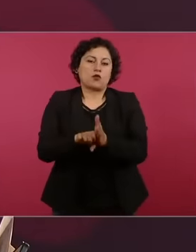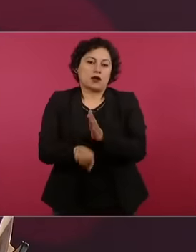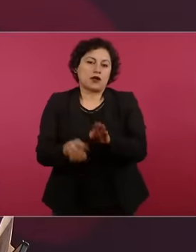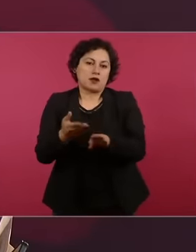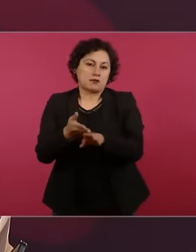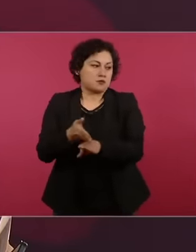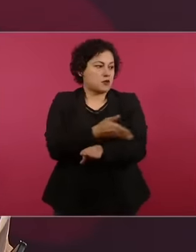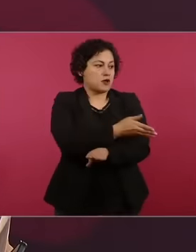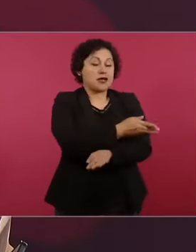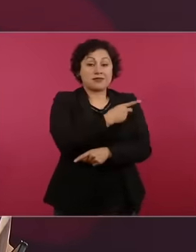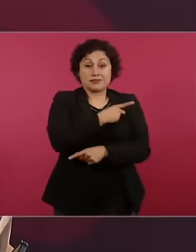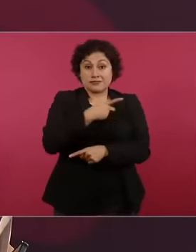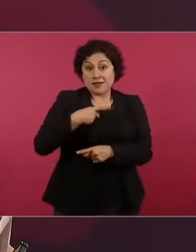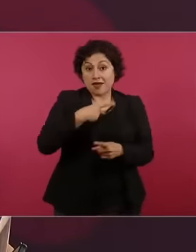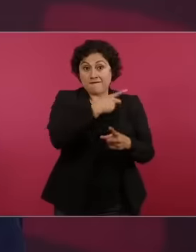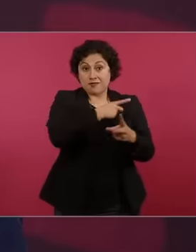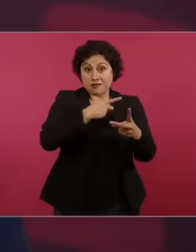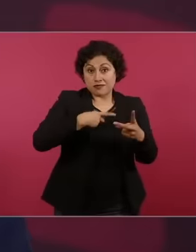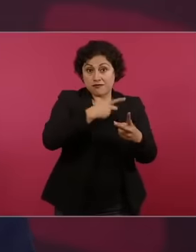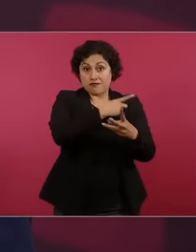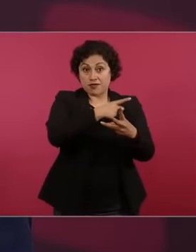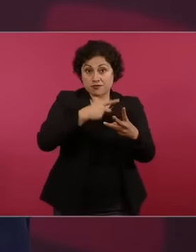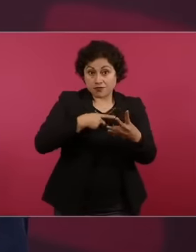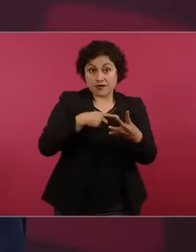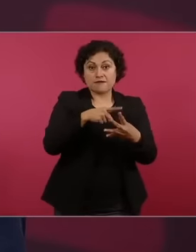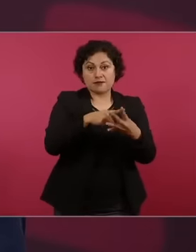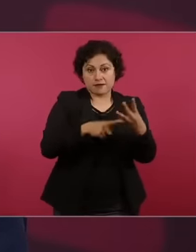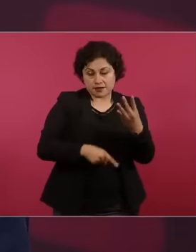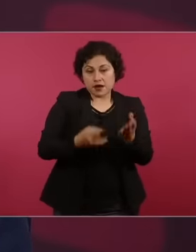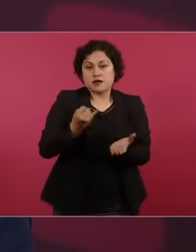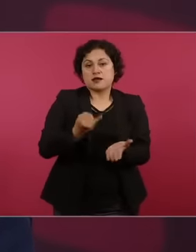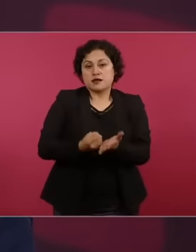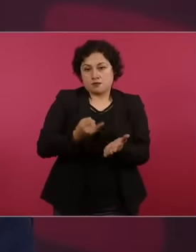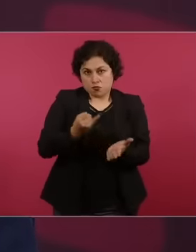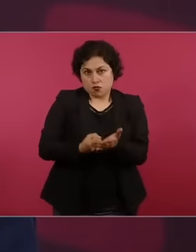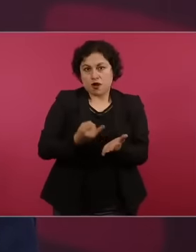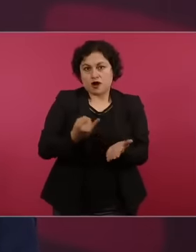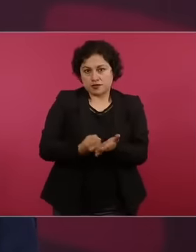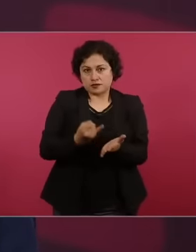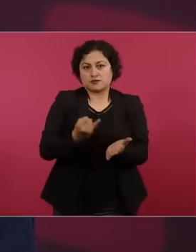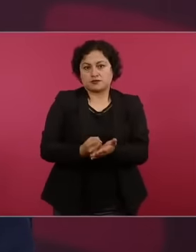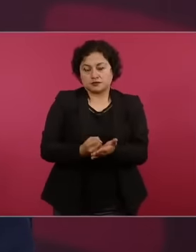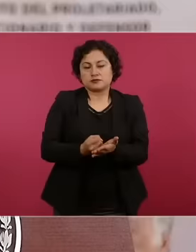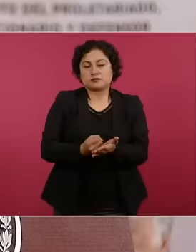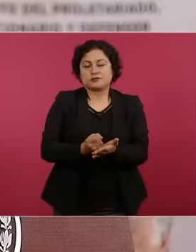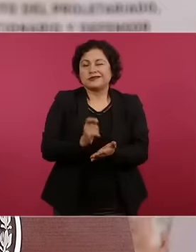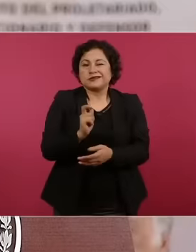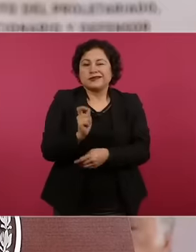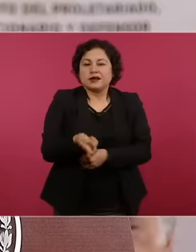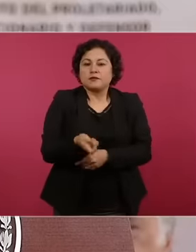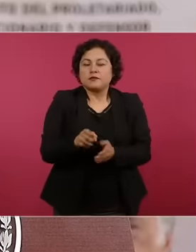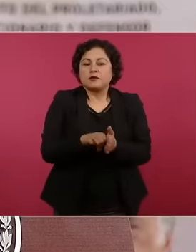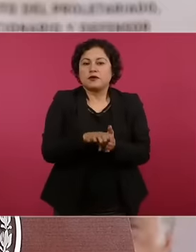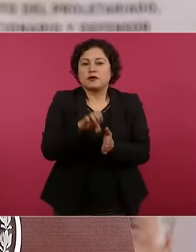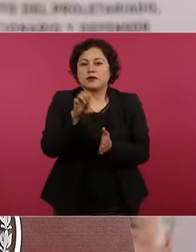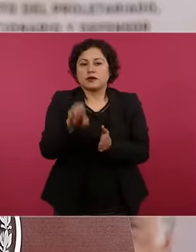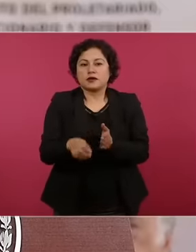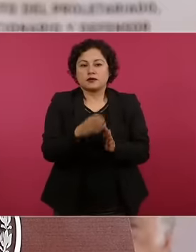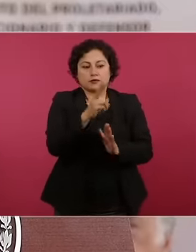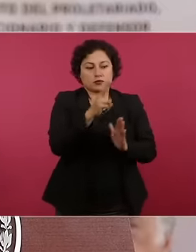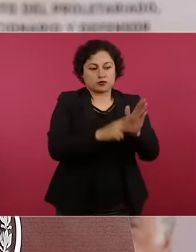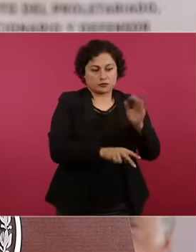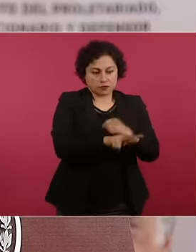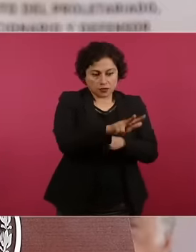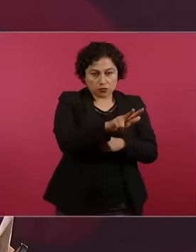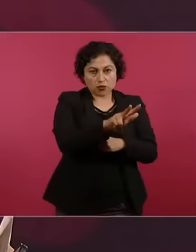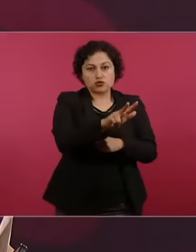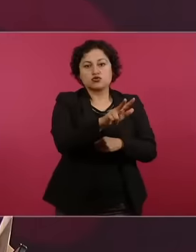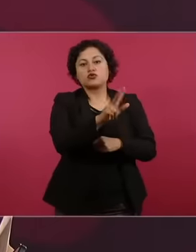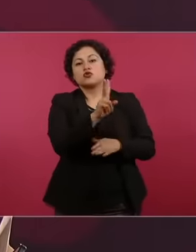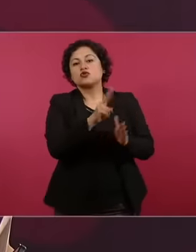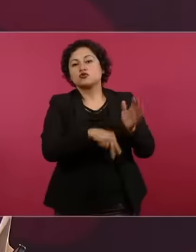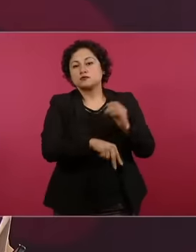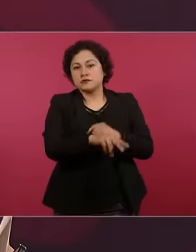tax debts due to deconsolidation, which are the ones they refer to. to 2008 2009 2000